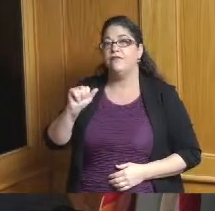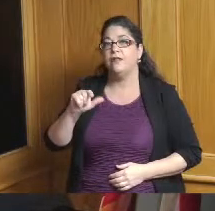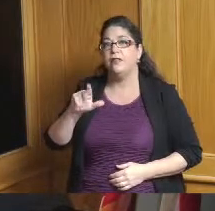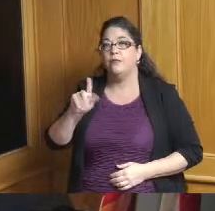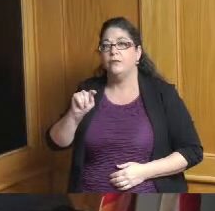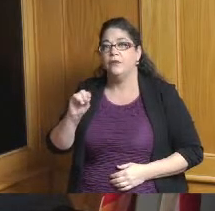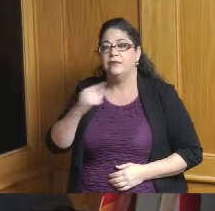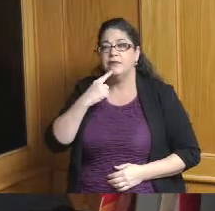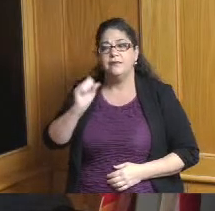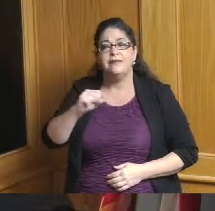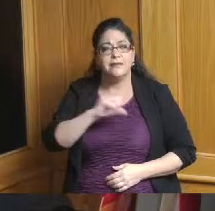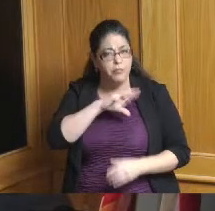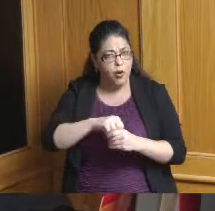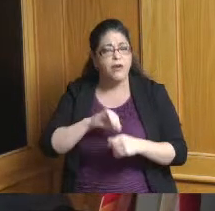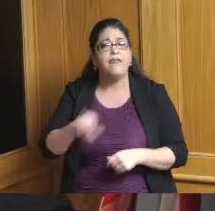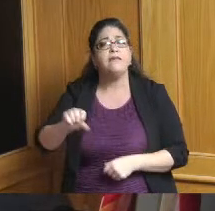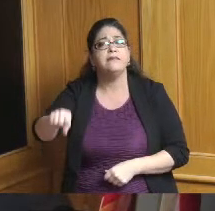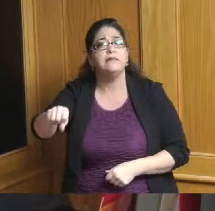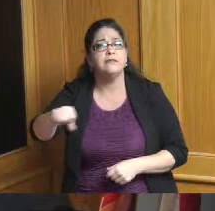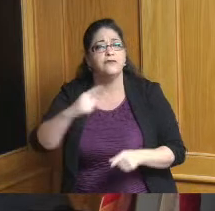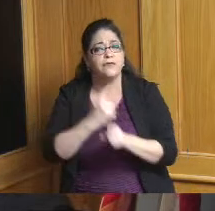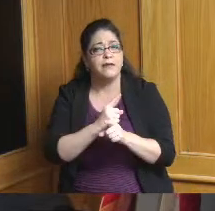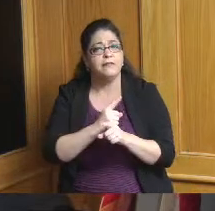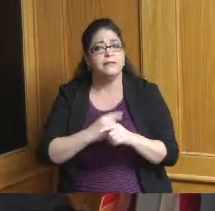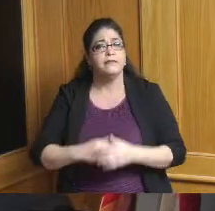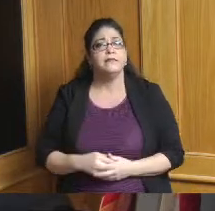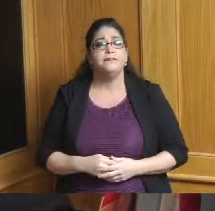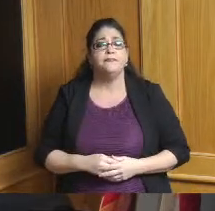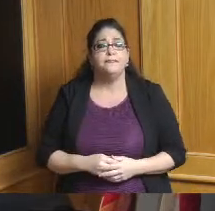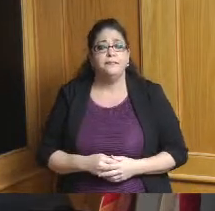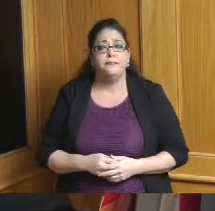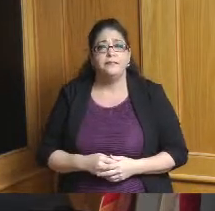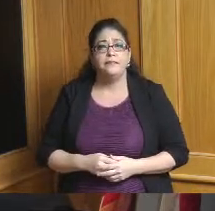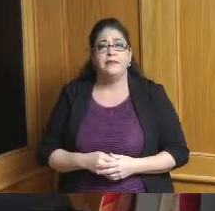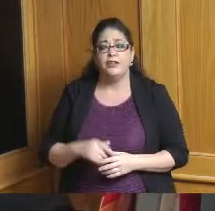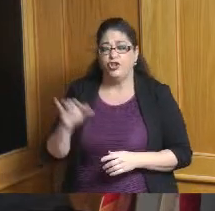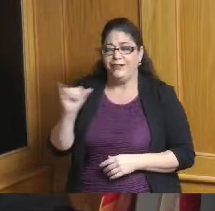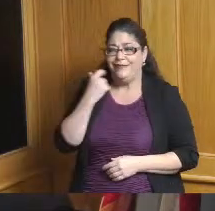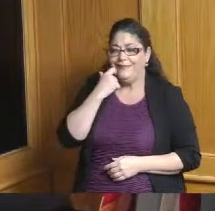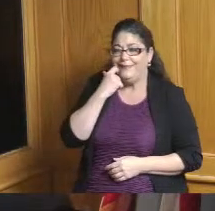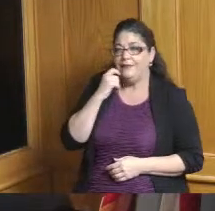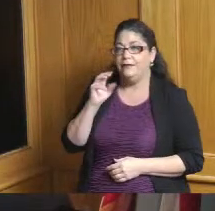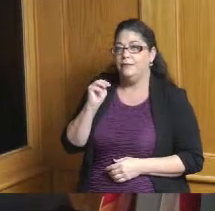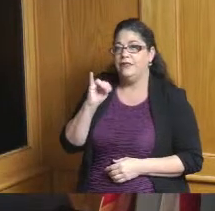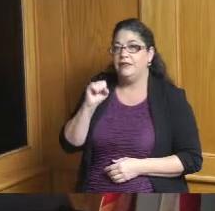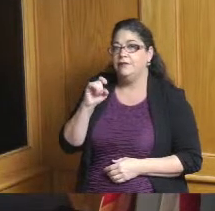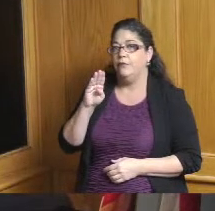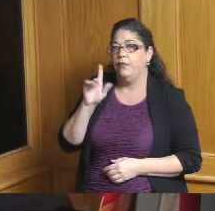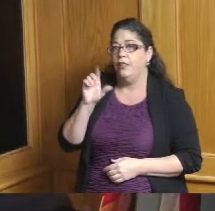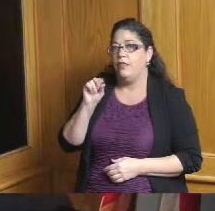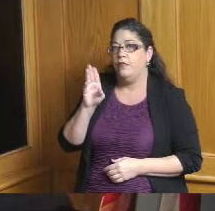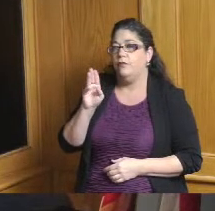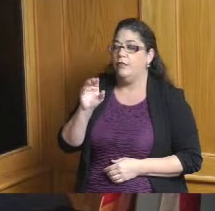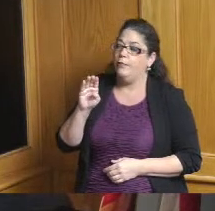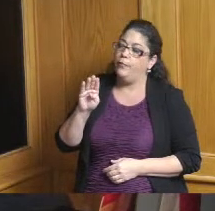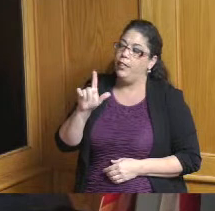I would say that the CEDS as as Ms Bloom said at the beginning is it can be seen sometimes as kind